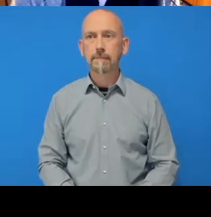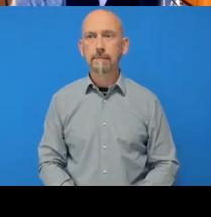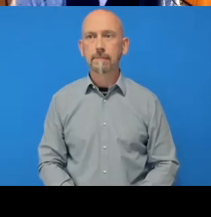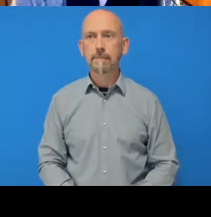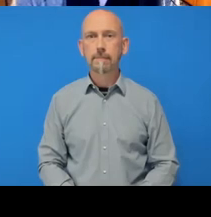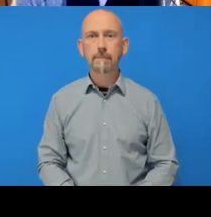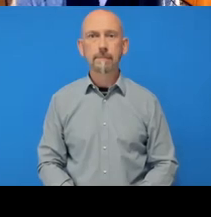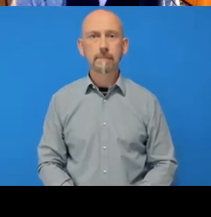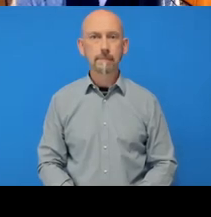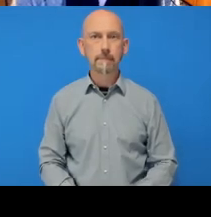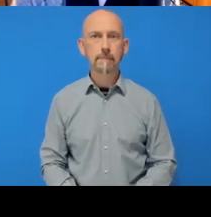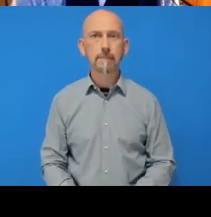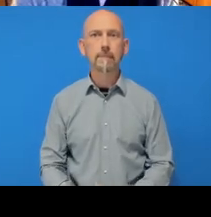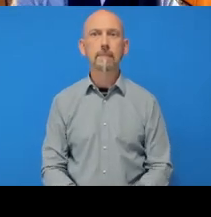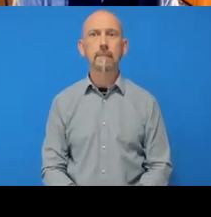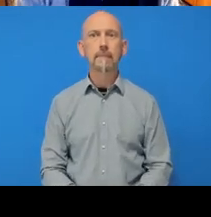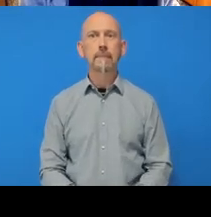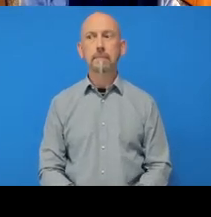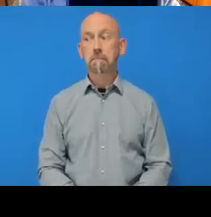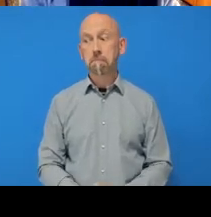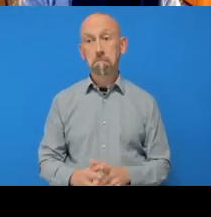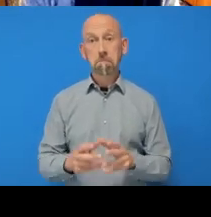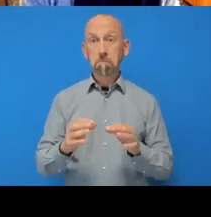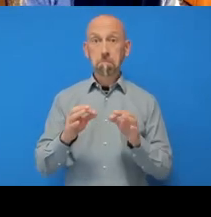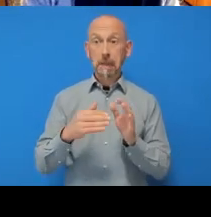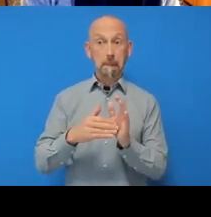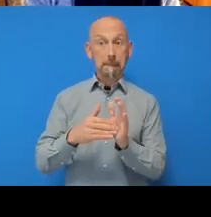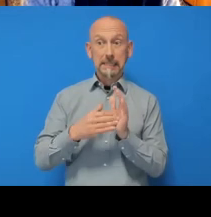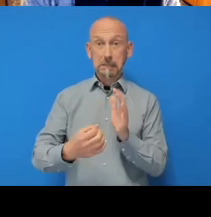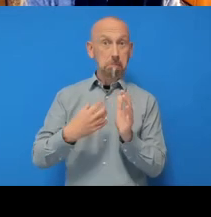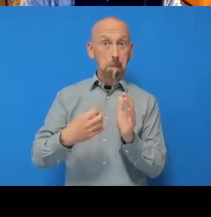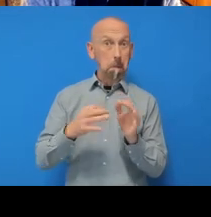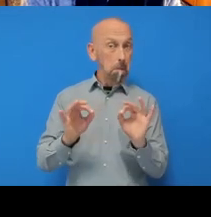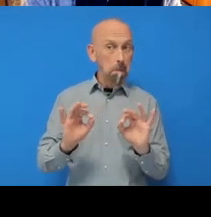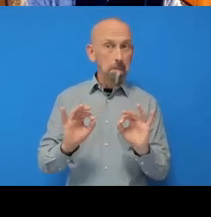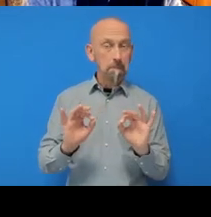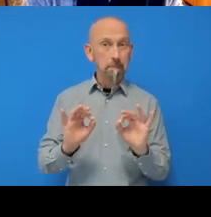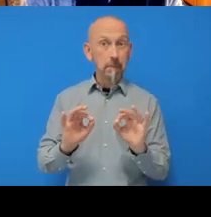Okay, nothing has come in so far, so I’m hoping that people are still with me.